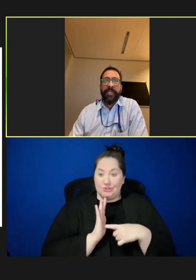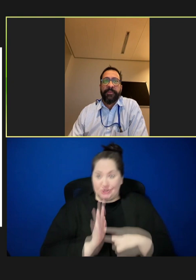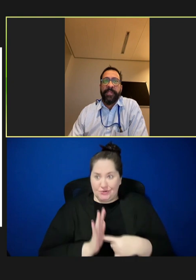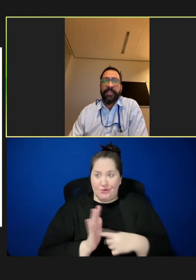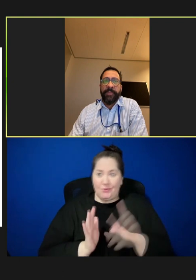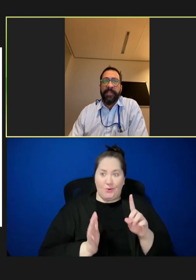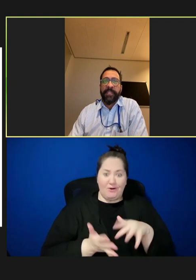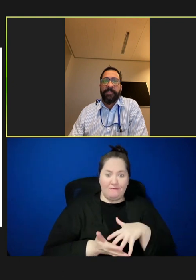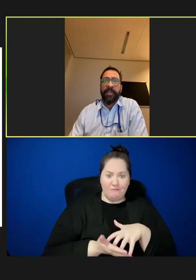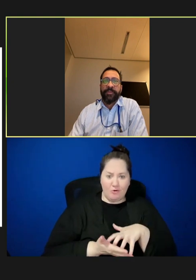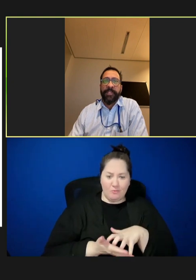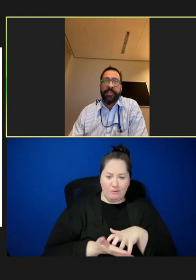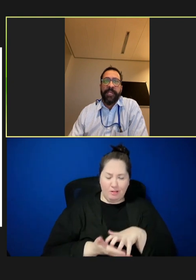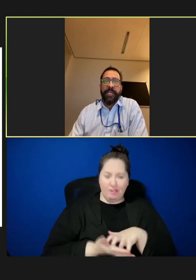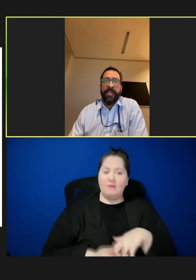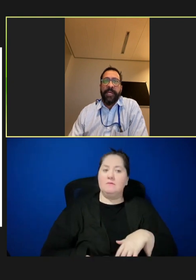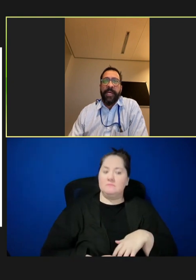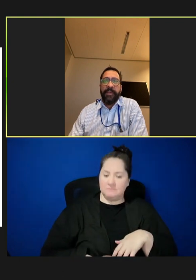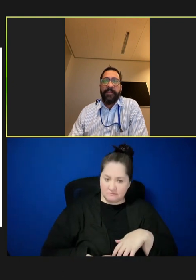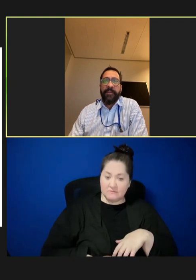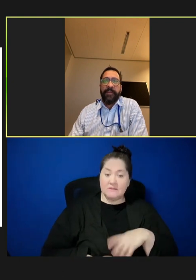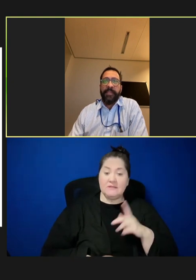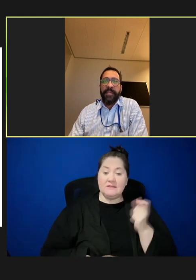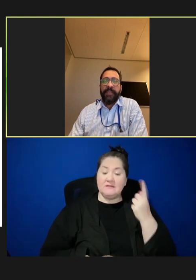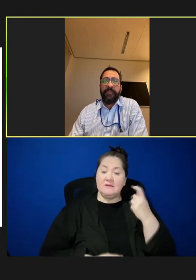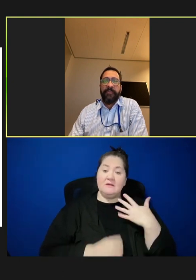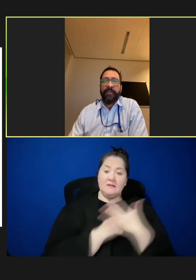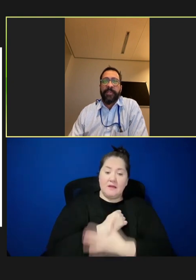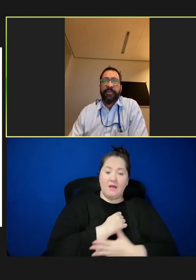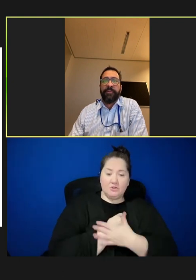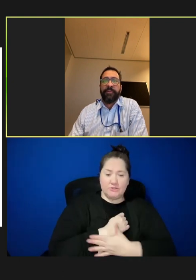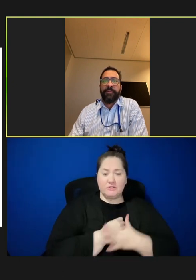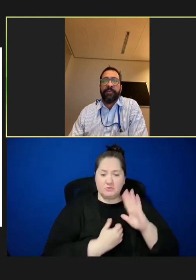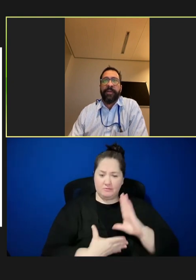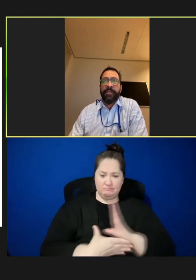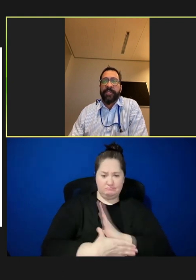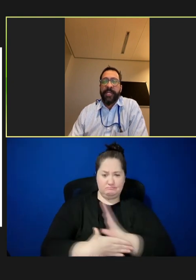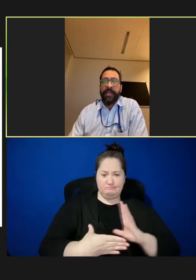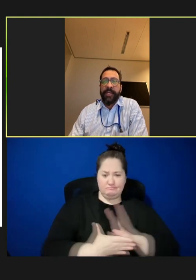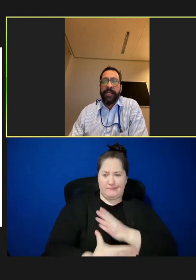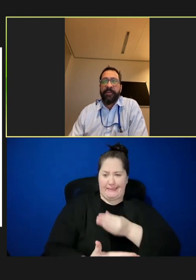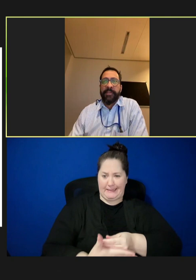particularly these middle-income countries. And the need for us to really better understand the